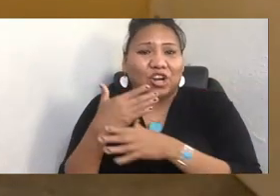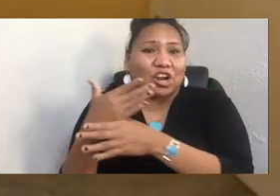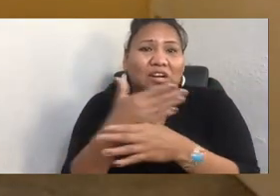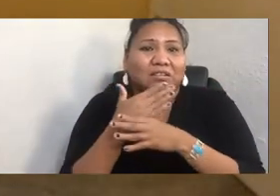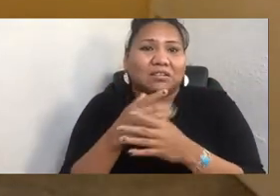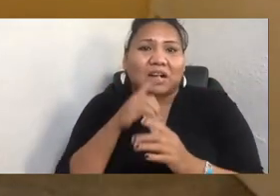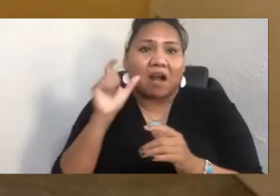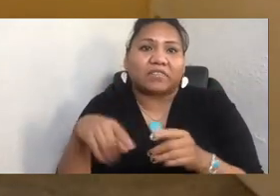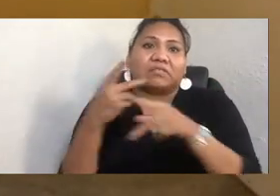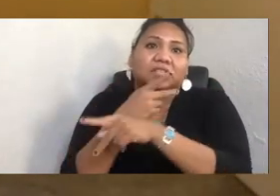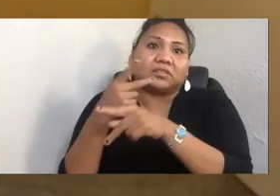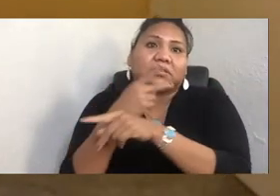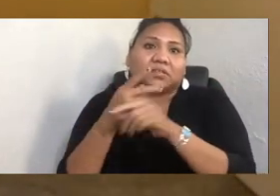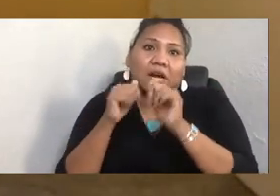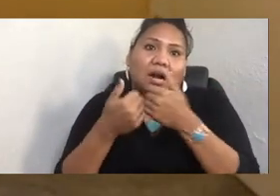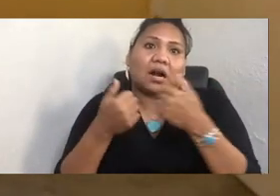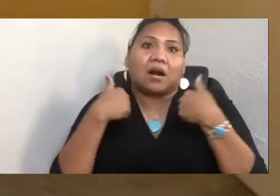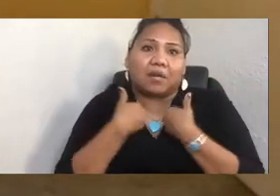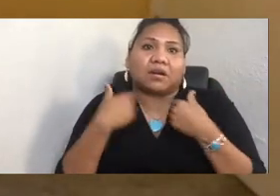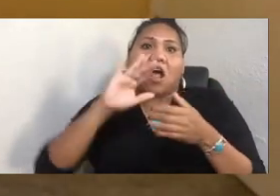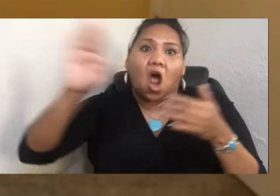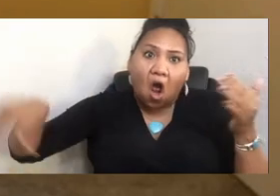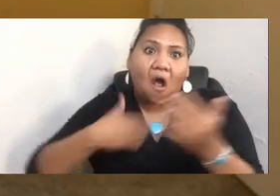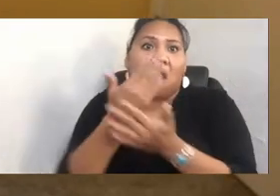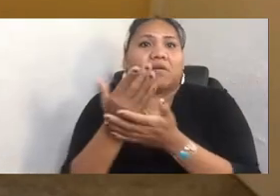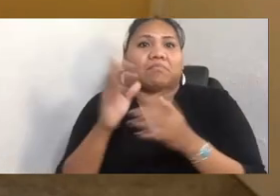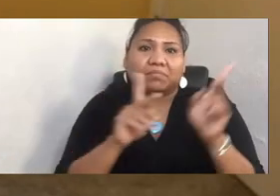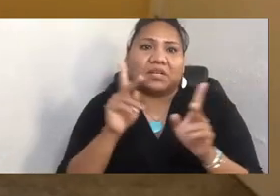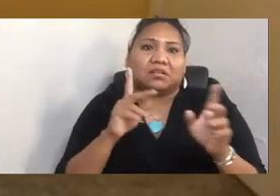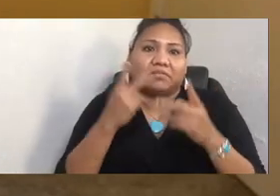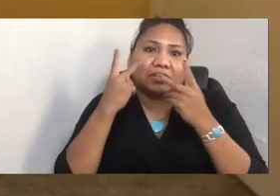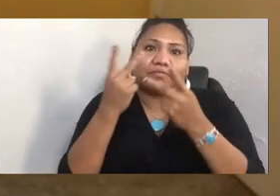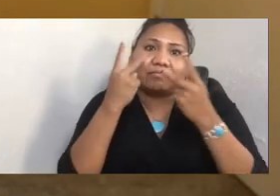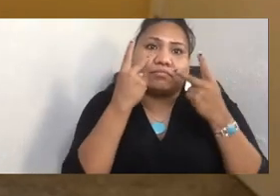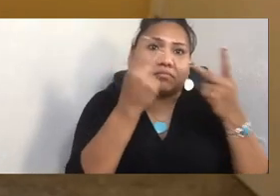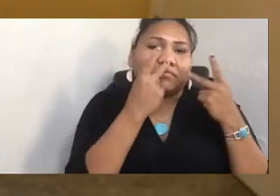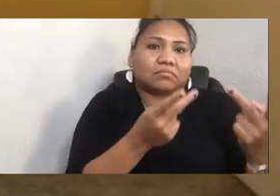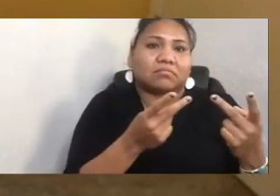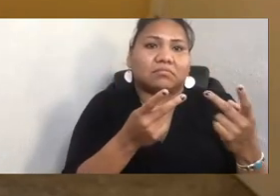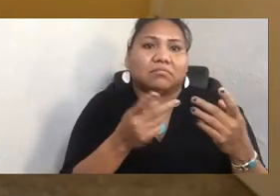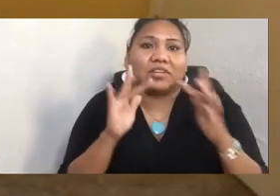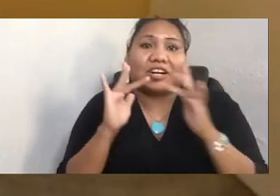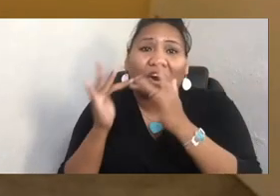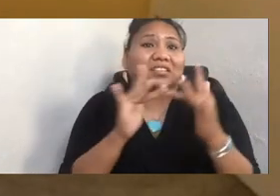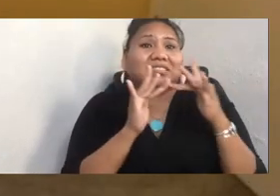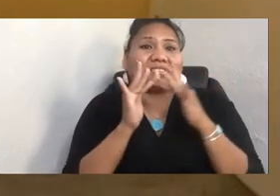space online or something. But yeah, that's definitely the other challenge. And then, of course, photographing people